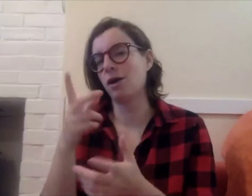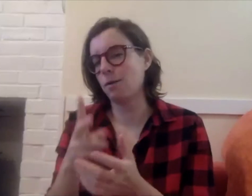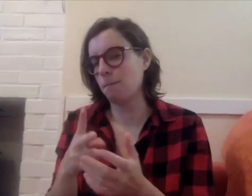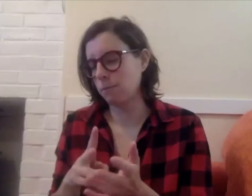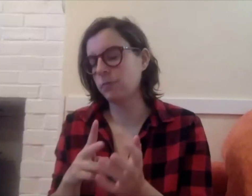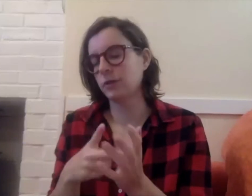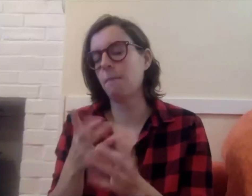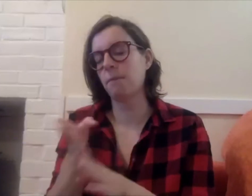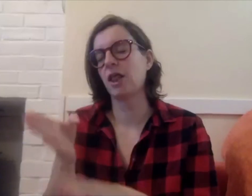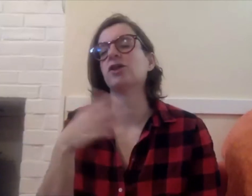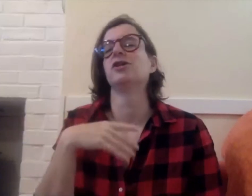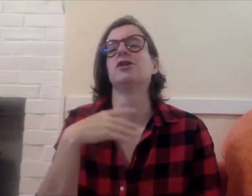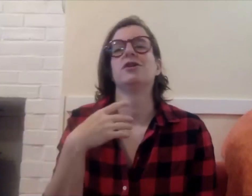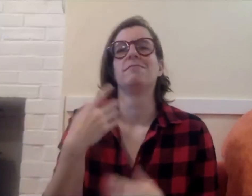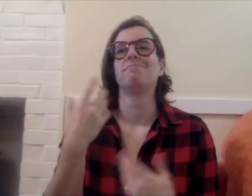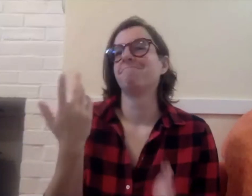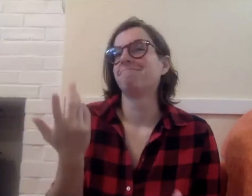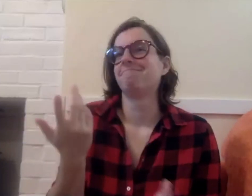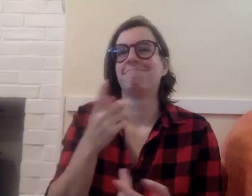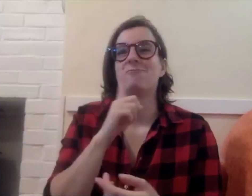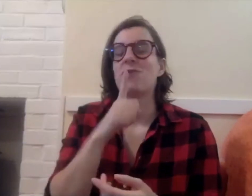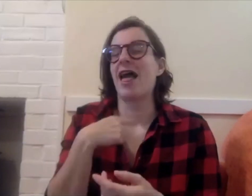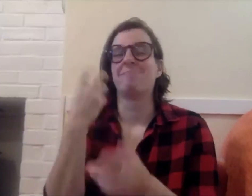to Gallaudet where i majored in graphic design and